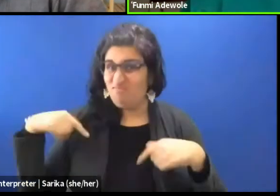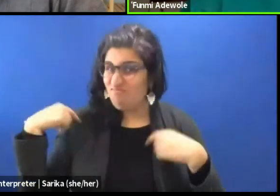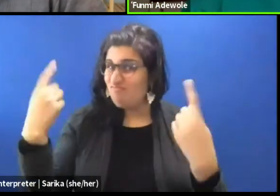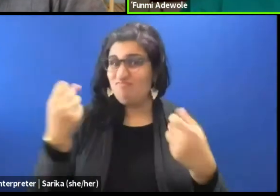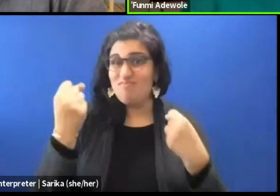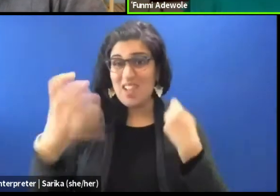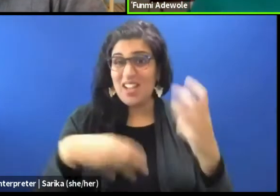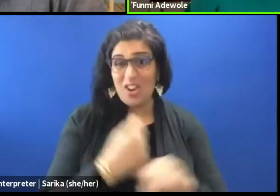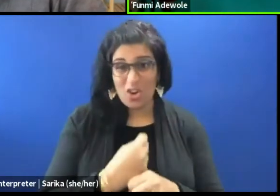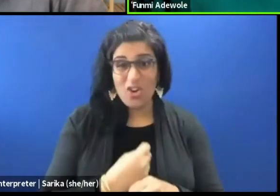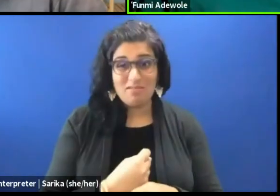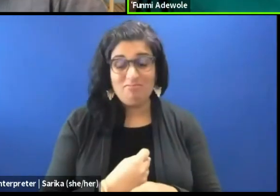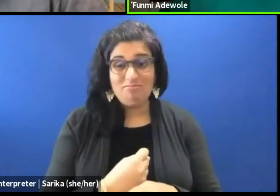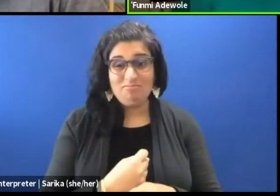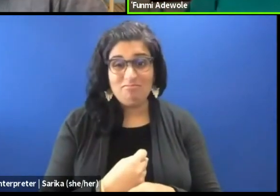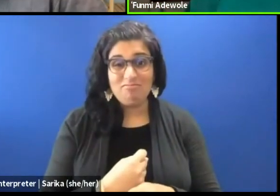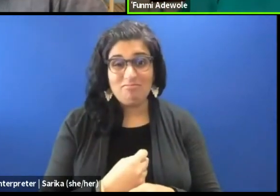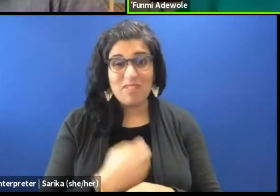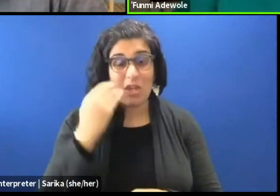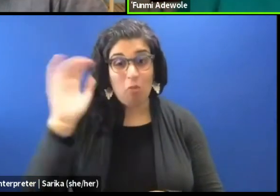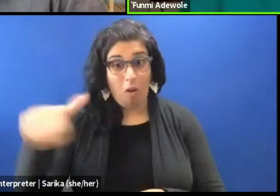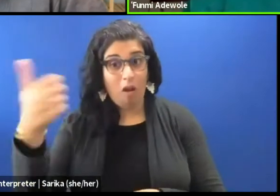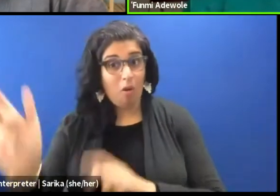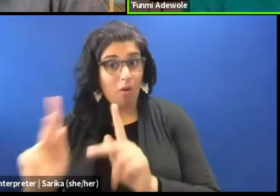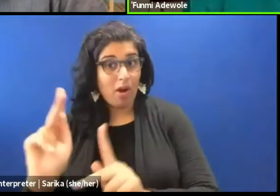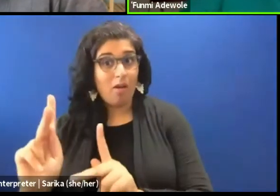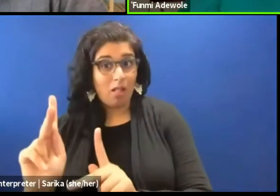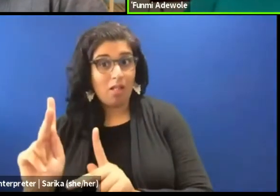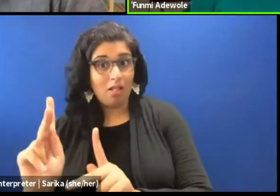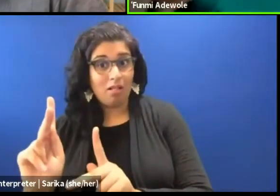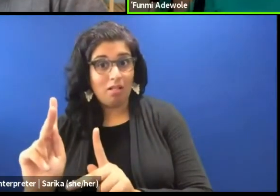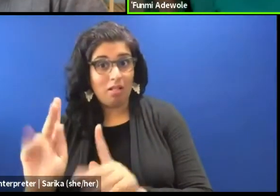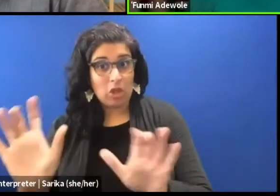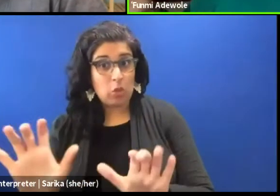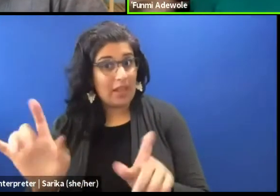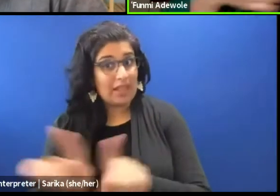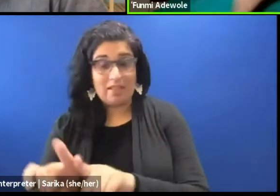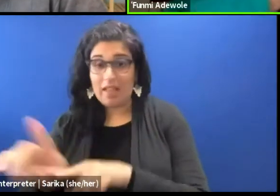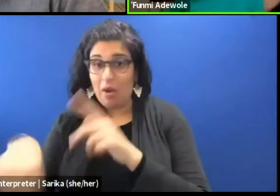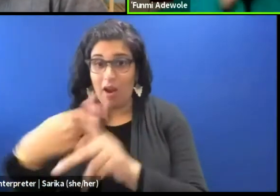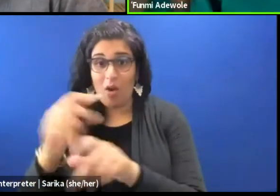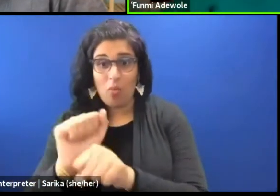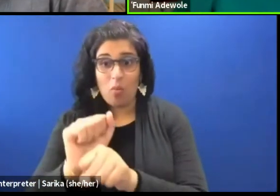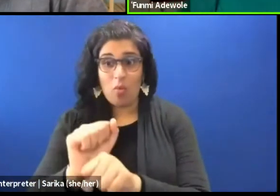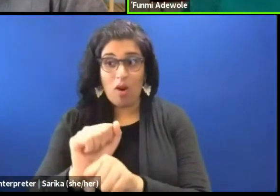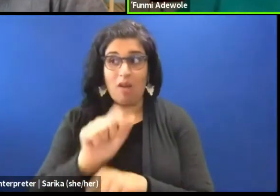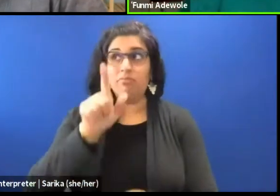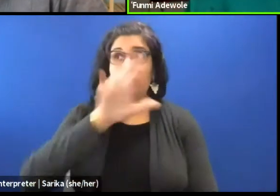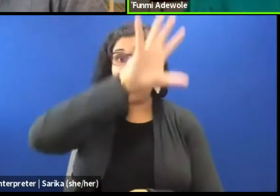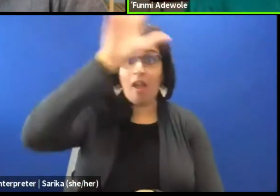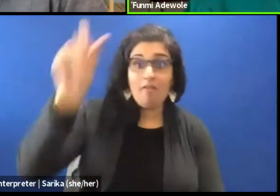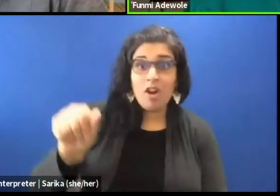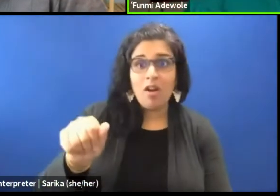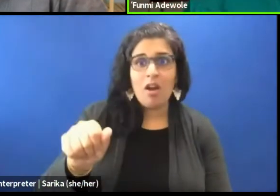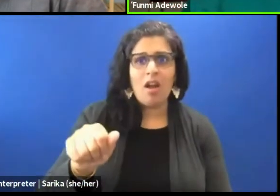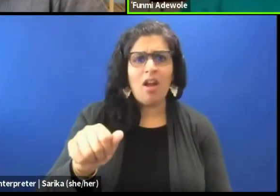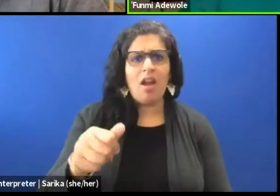And you know others doing that both in Africa and other parts of the global South.